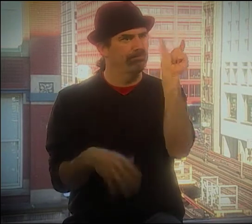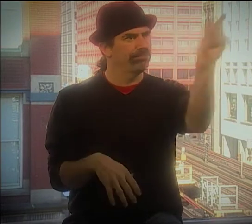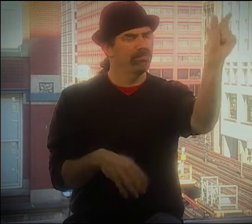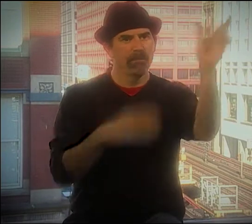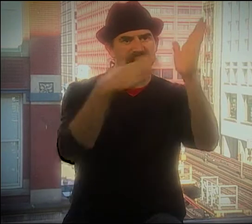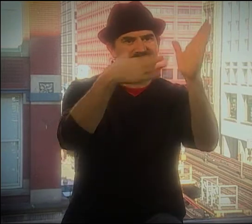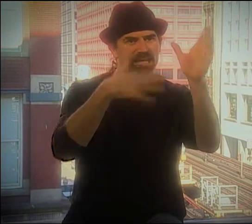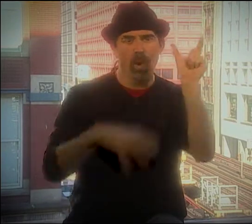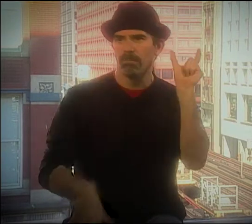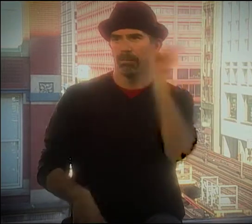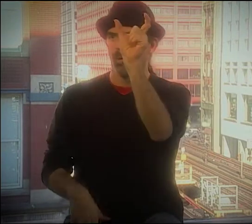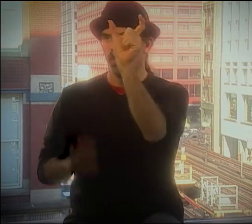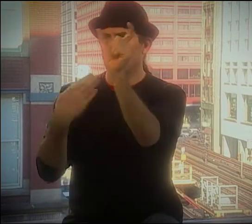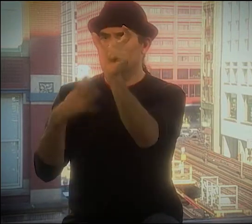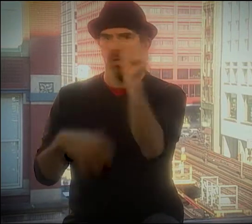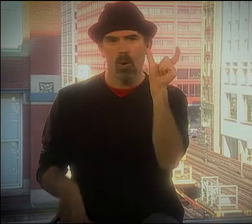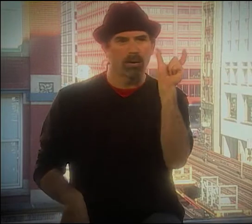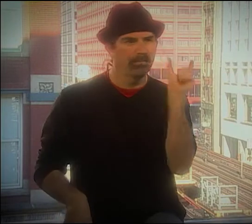OR IS IT THE WORD THAT'S PART OF THE THING THAT BECOMES